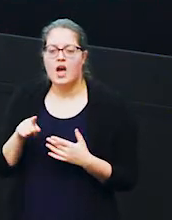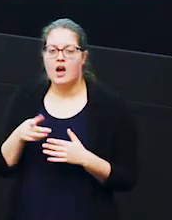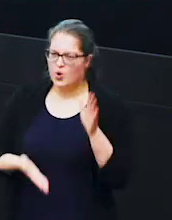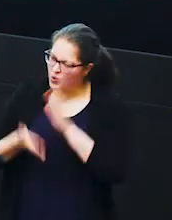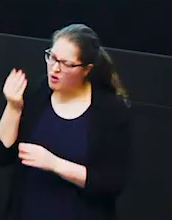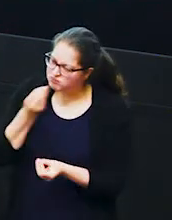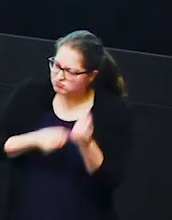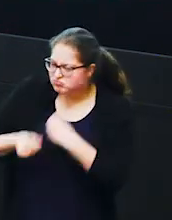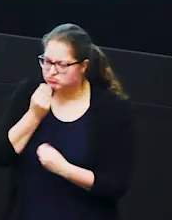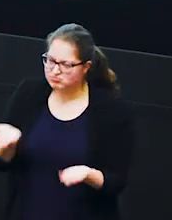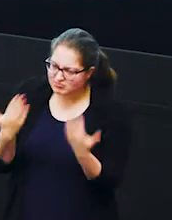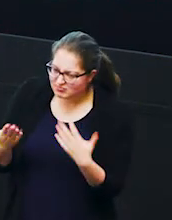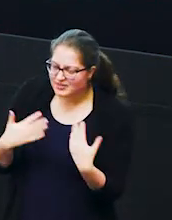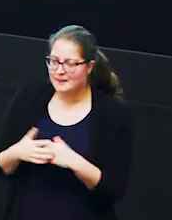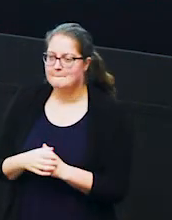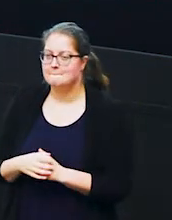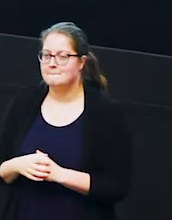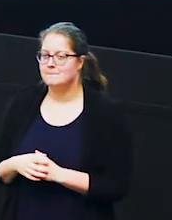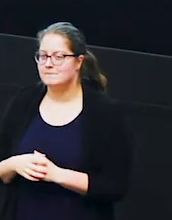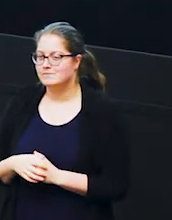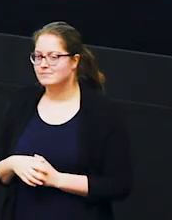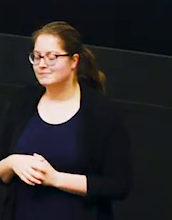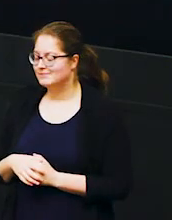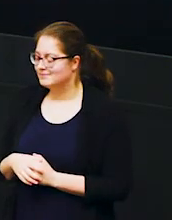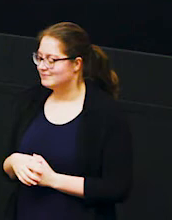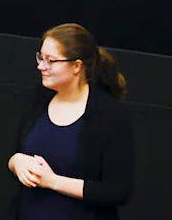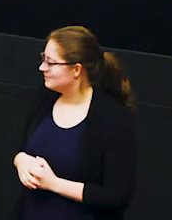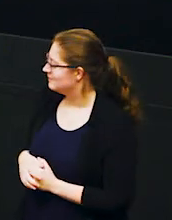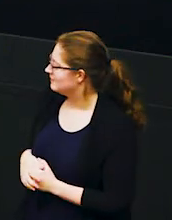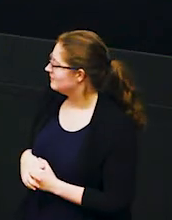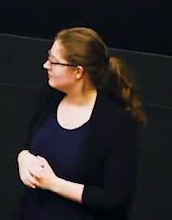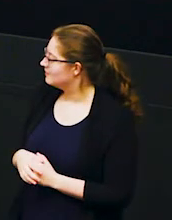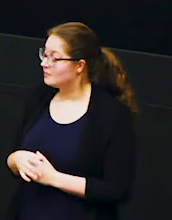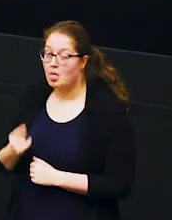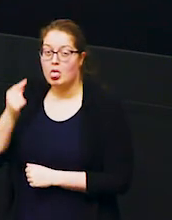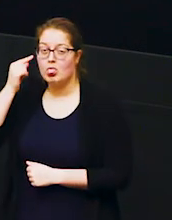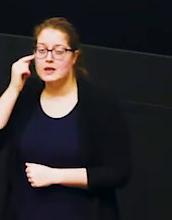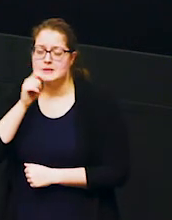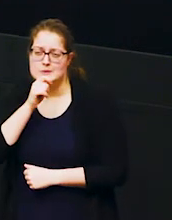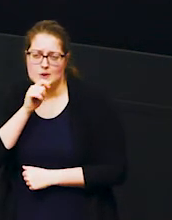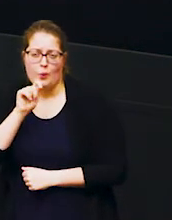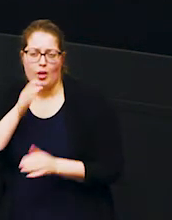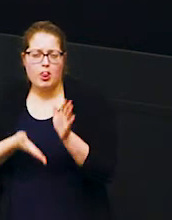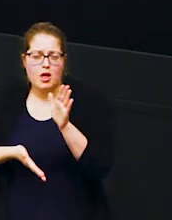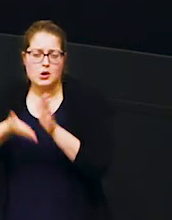the food in ghani right so just as he thinks about going off and eating that farmer's food